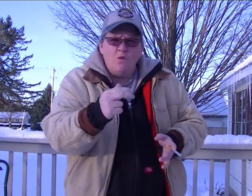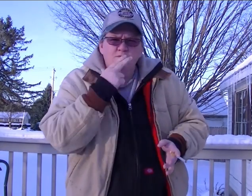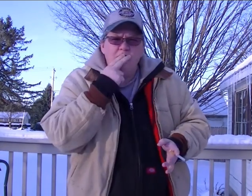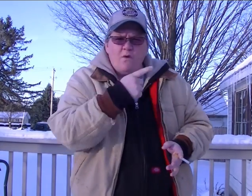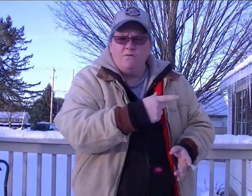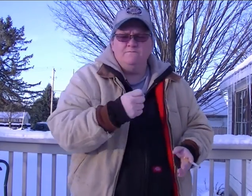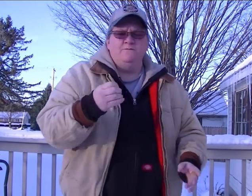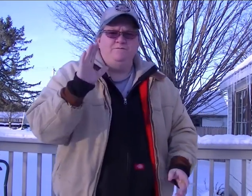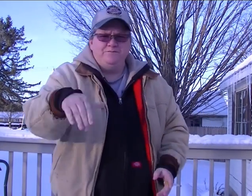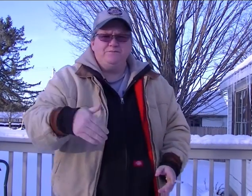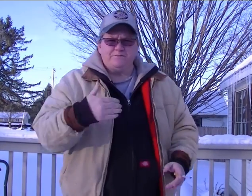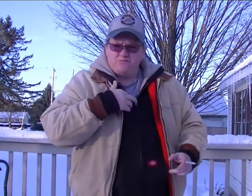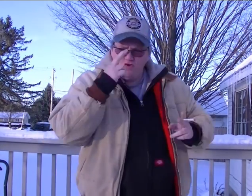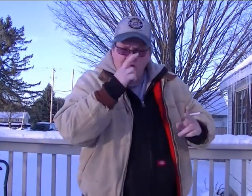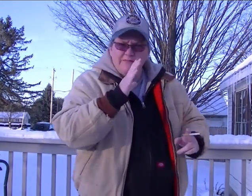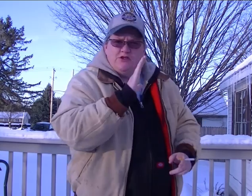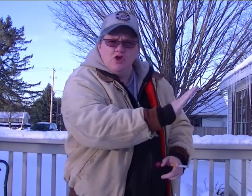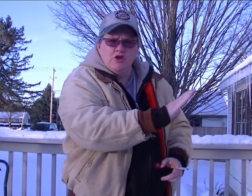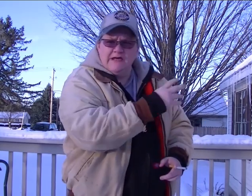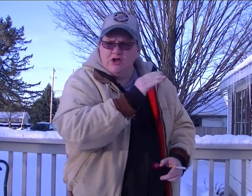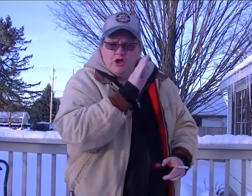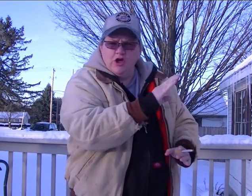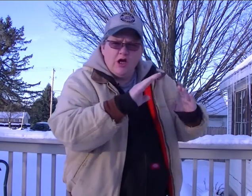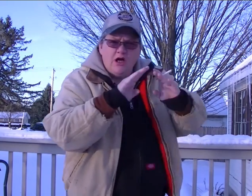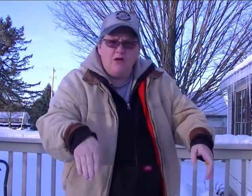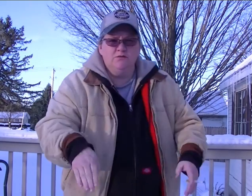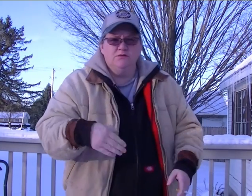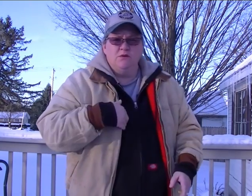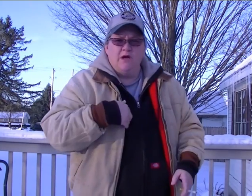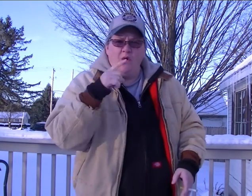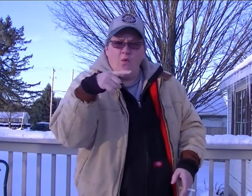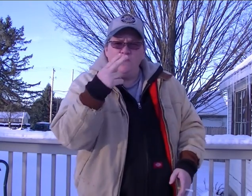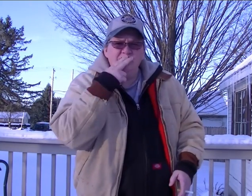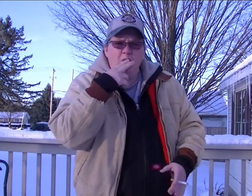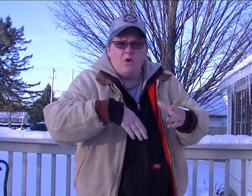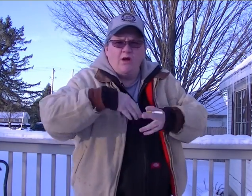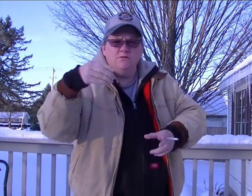She doesn't smoke I respect her and her house I only smoked outside